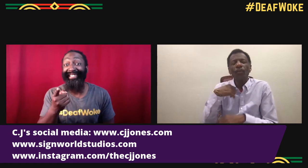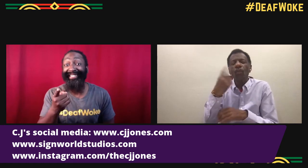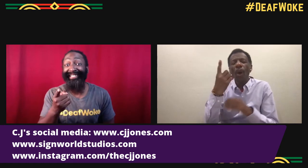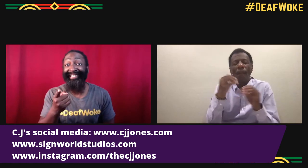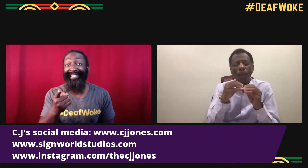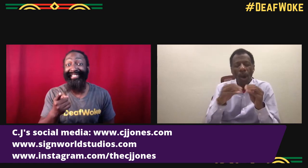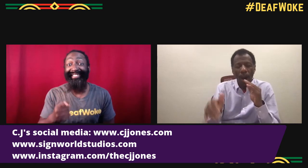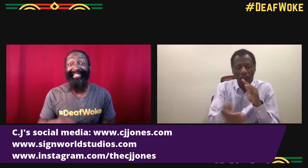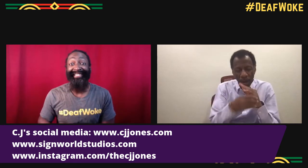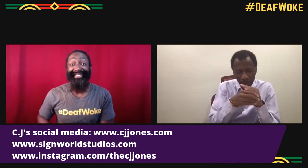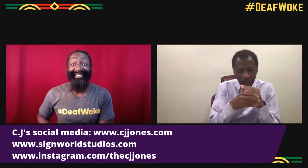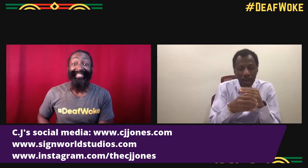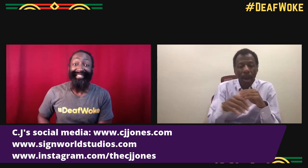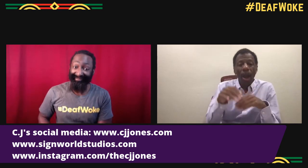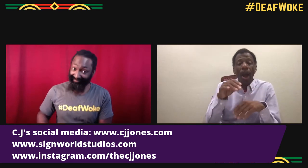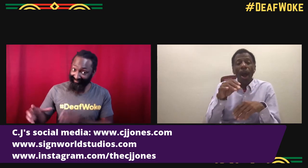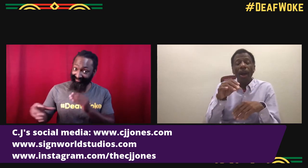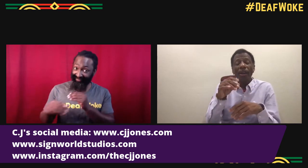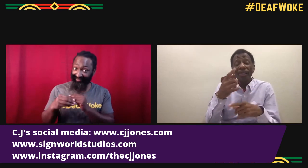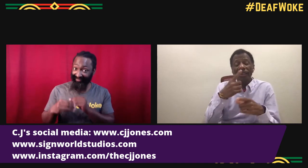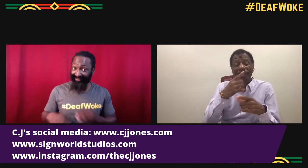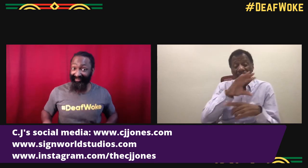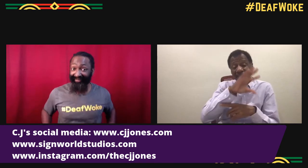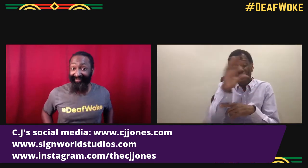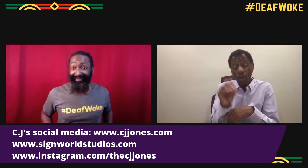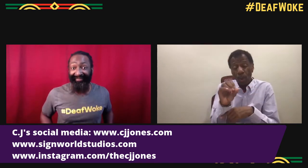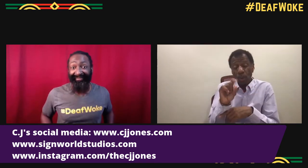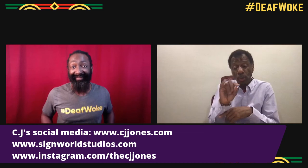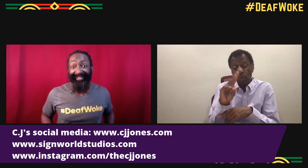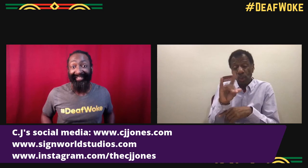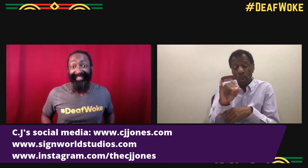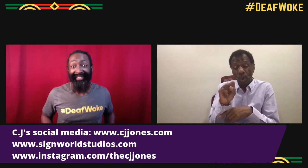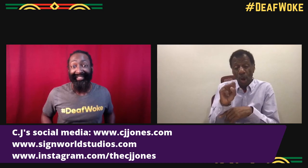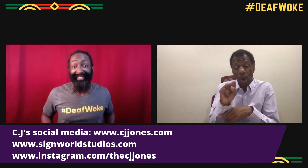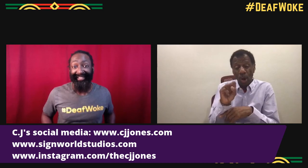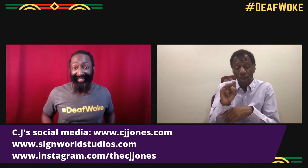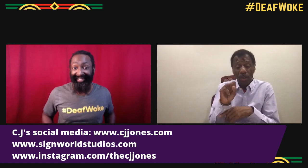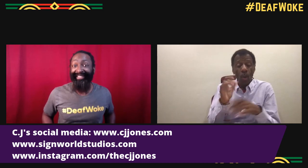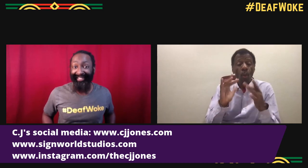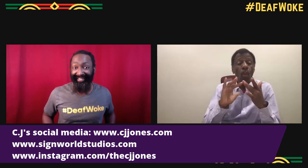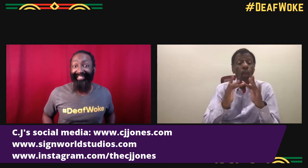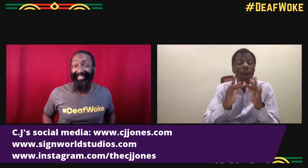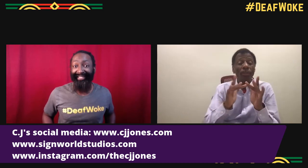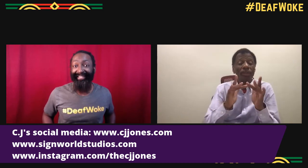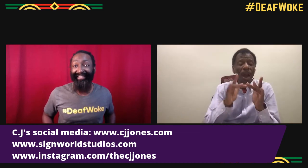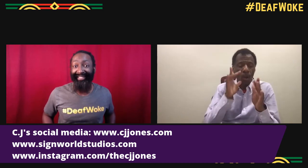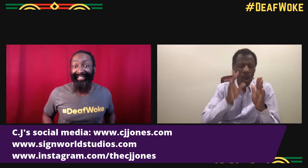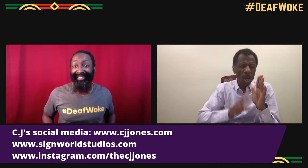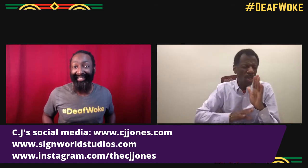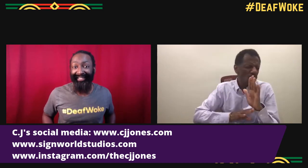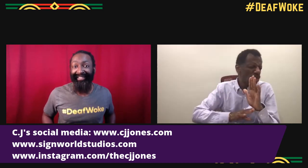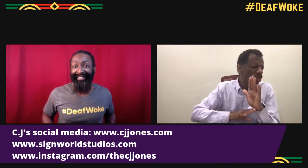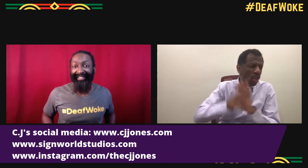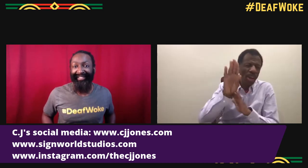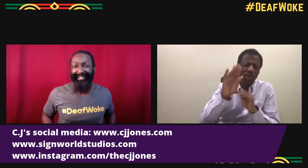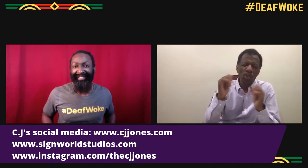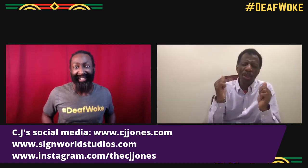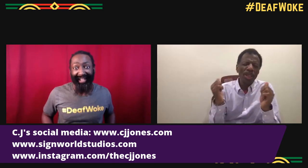You were gonna say something CJ? Yeah, I wanna add one more thing. So sign world, we have a website.